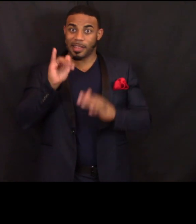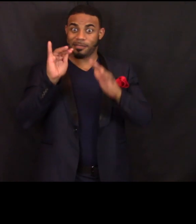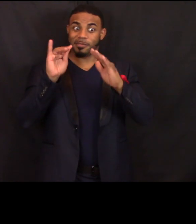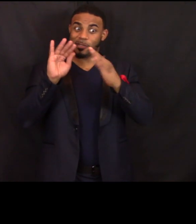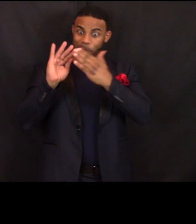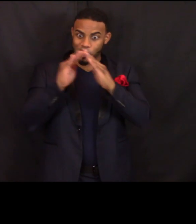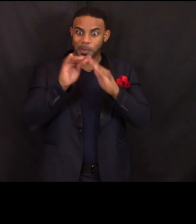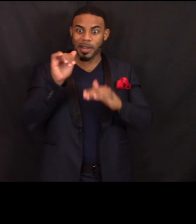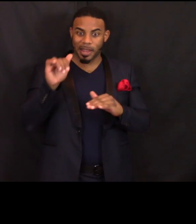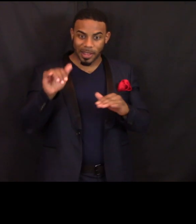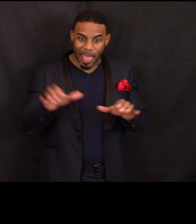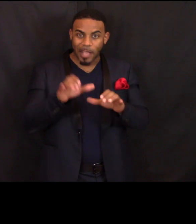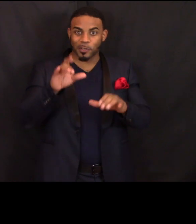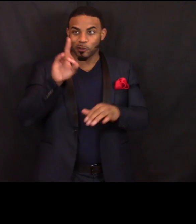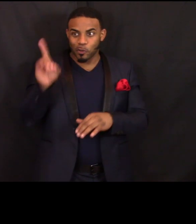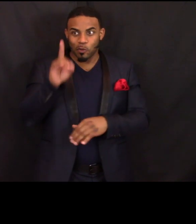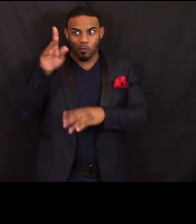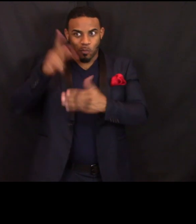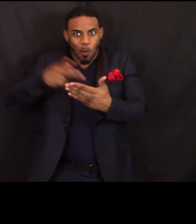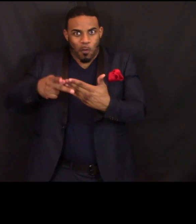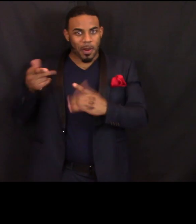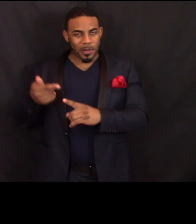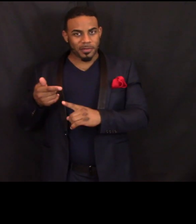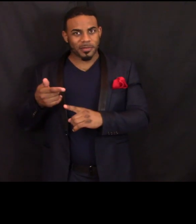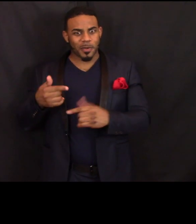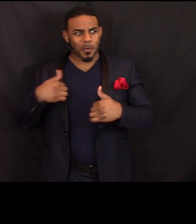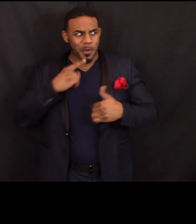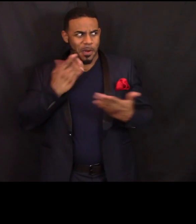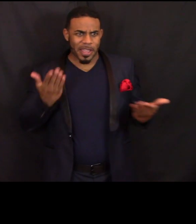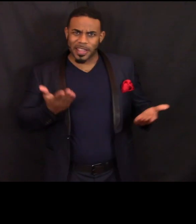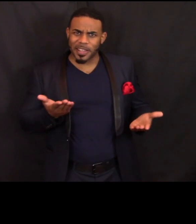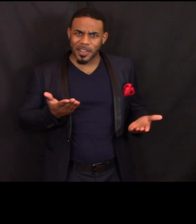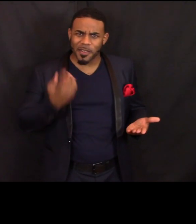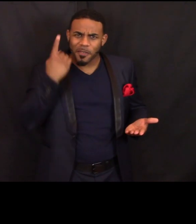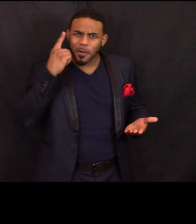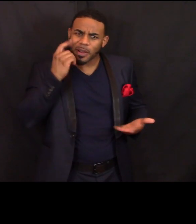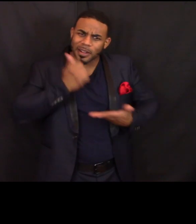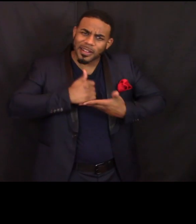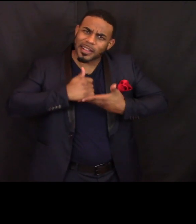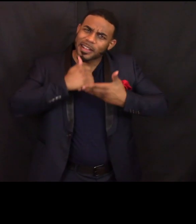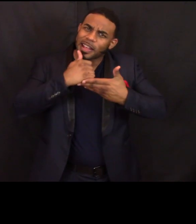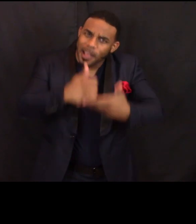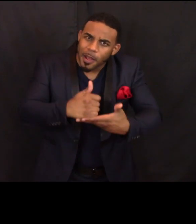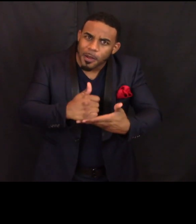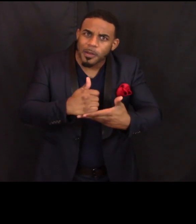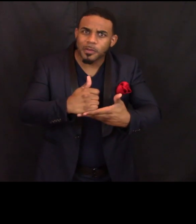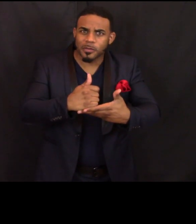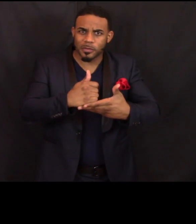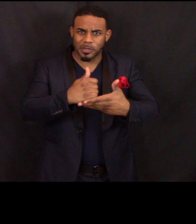and we are here to help you leverage your tax refund